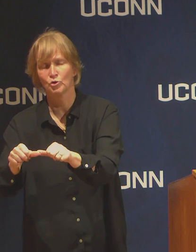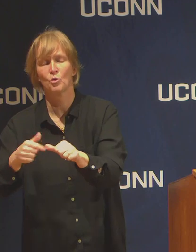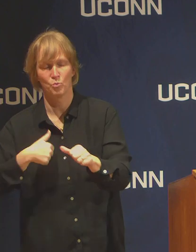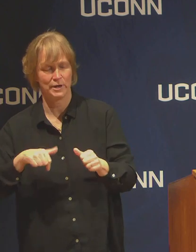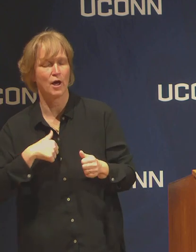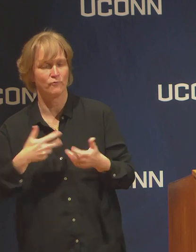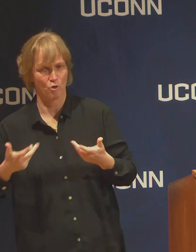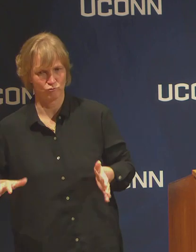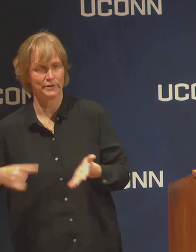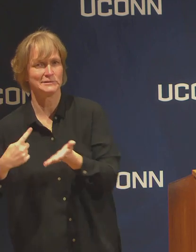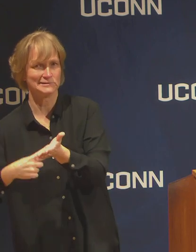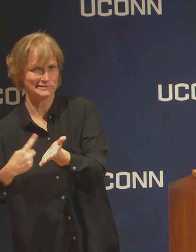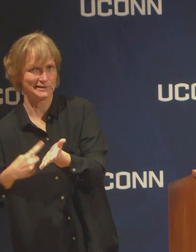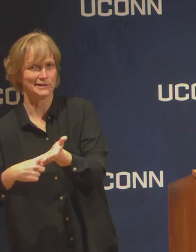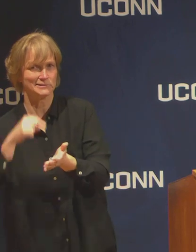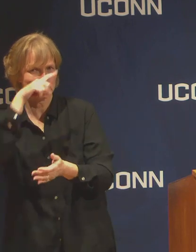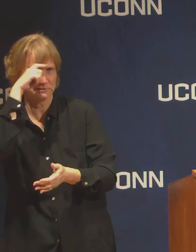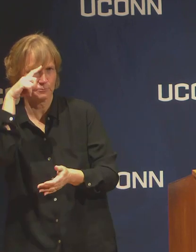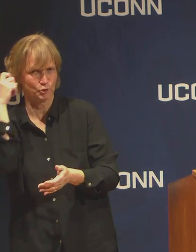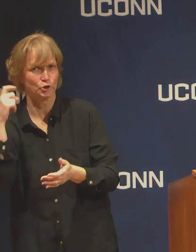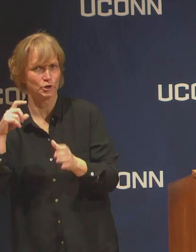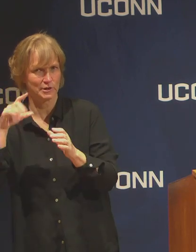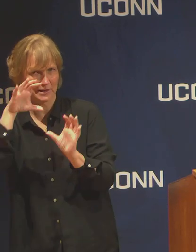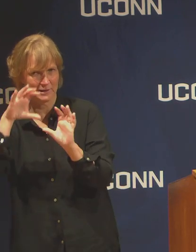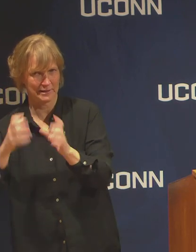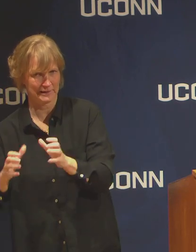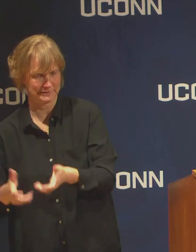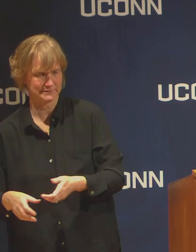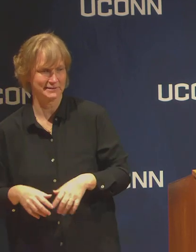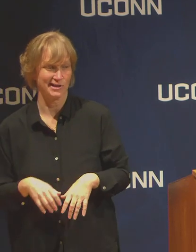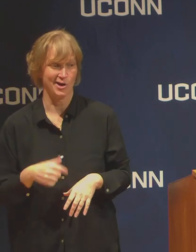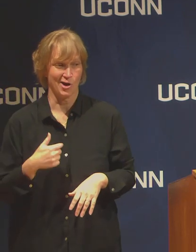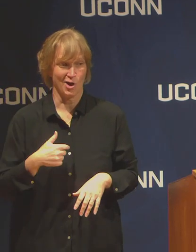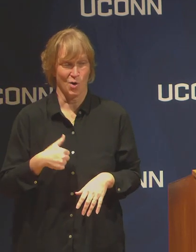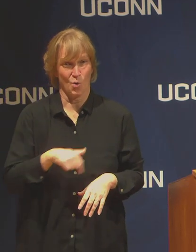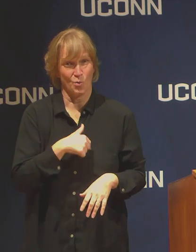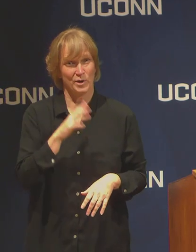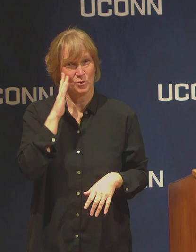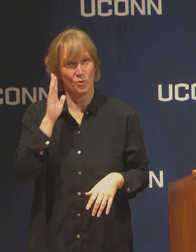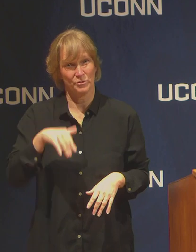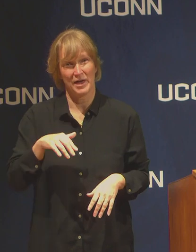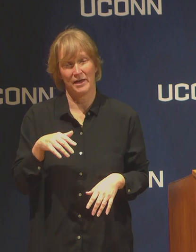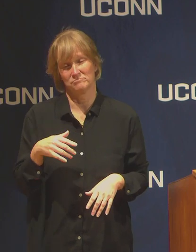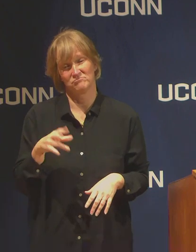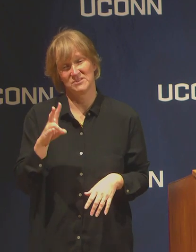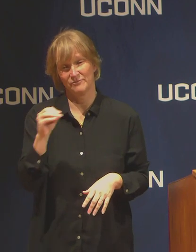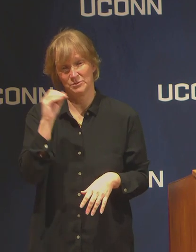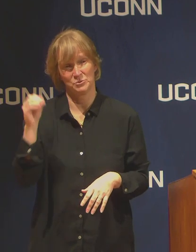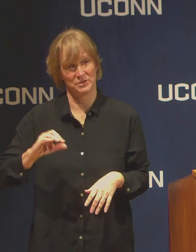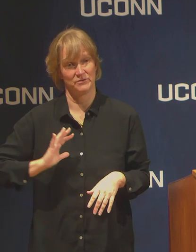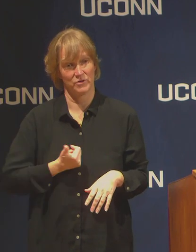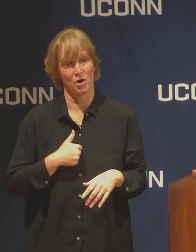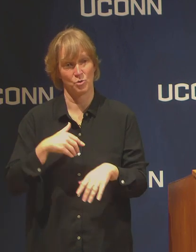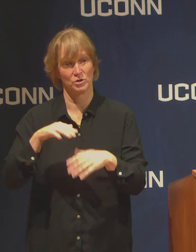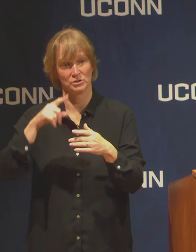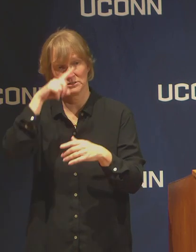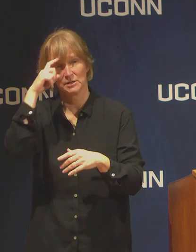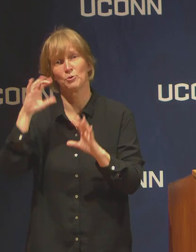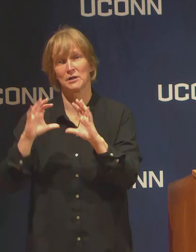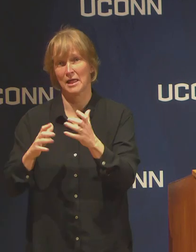We know that over 70 percent of summer offerings are already online courses and we don't expect those to be disrupted at all.